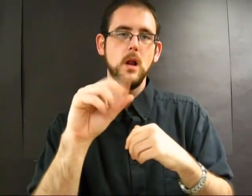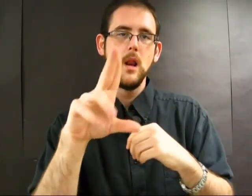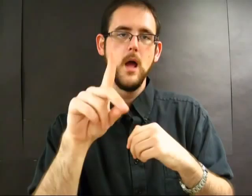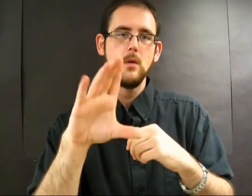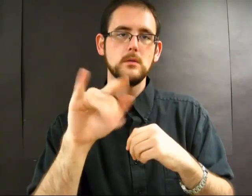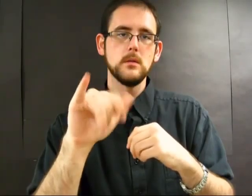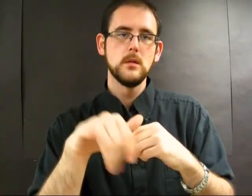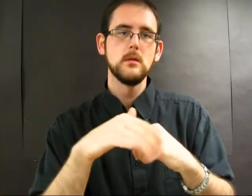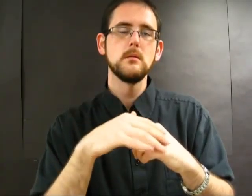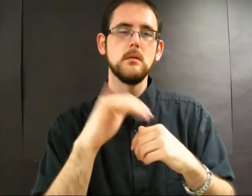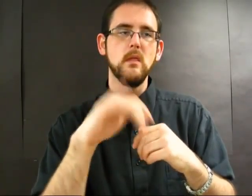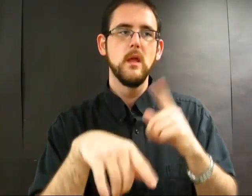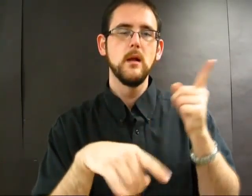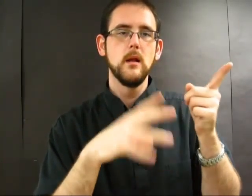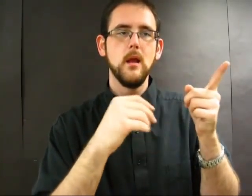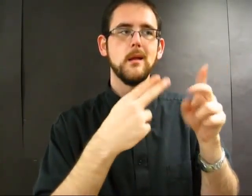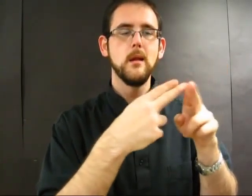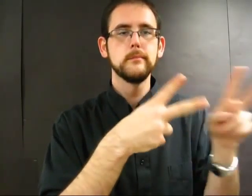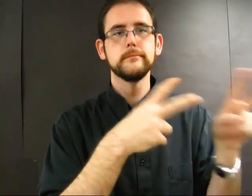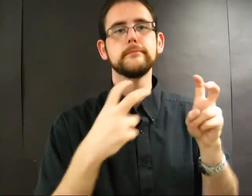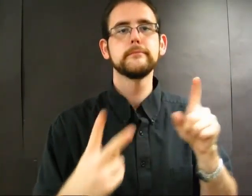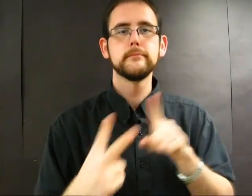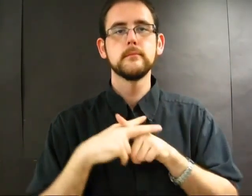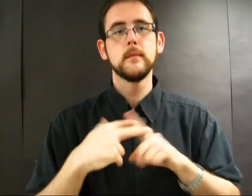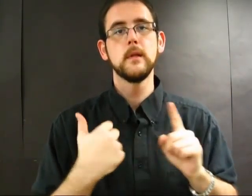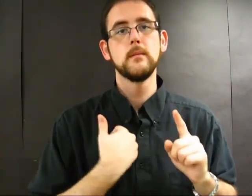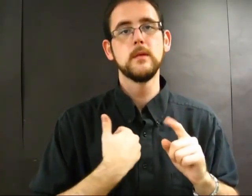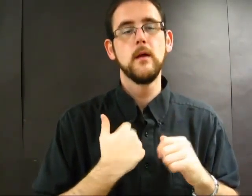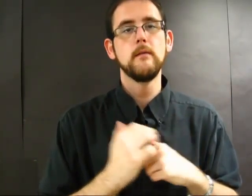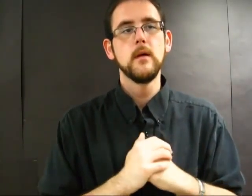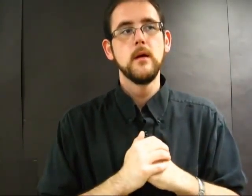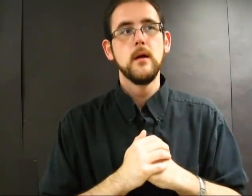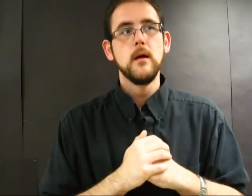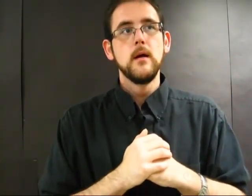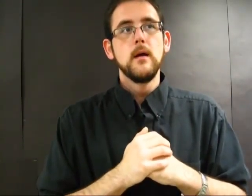who worked in Cloud City.